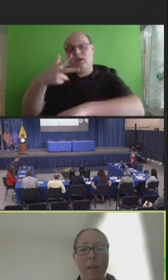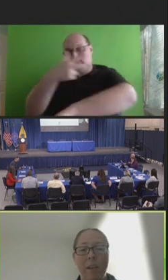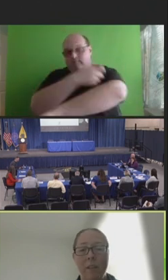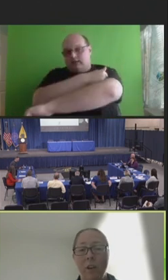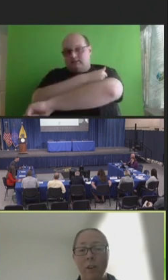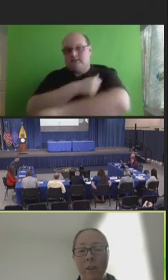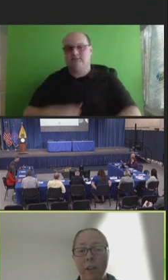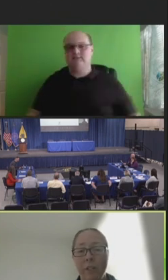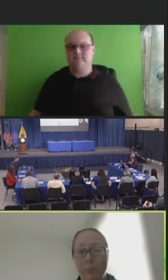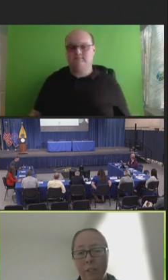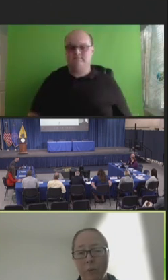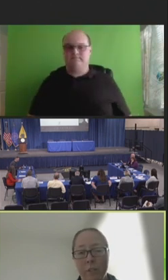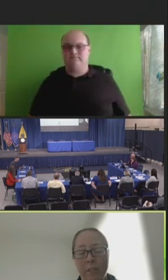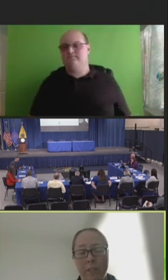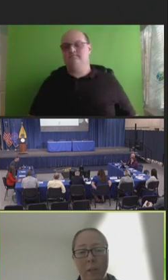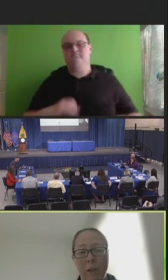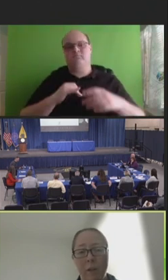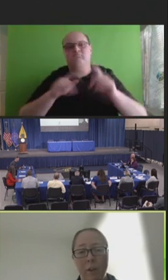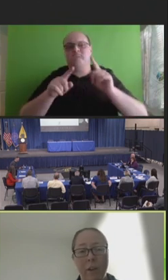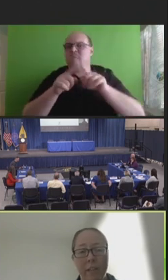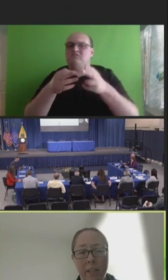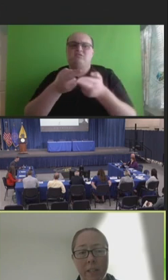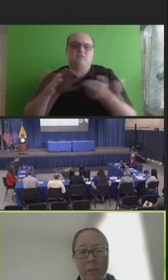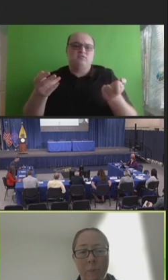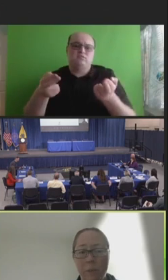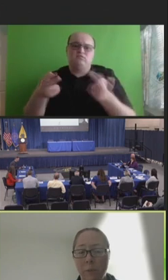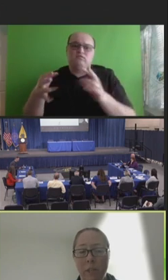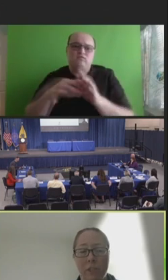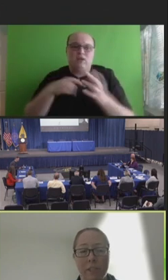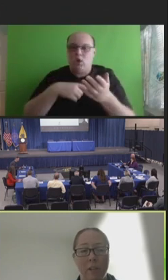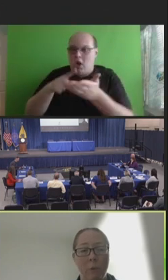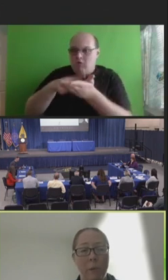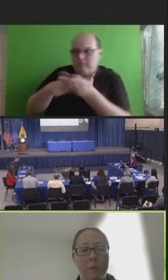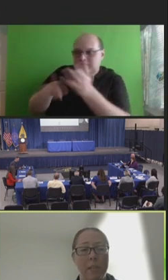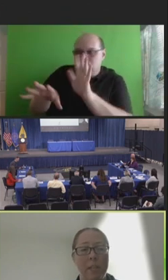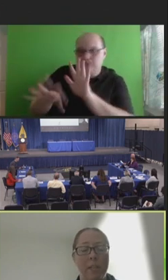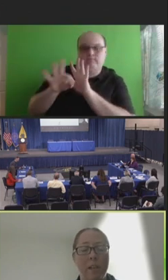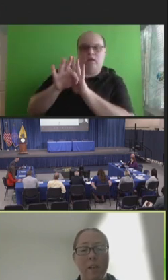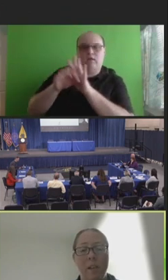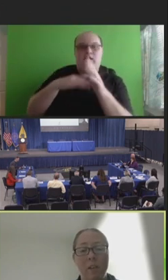And there are various resources about our findings from this project on our website